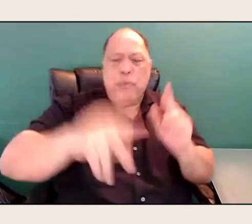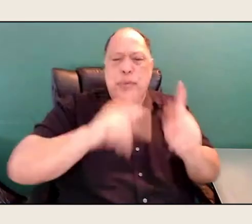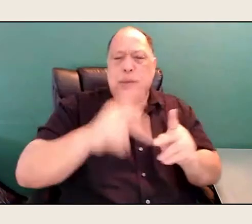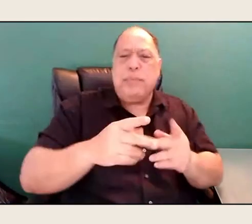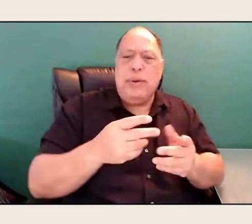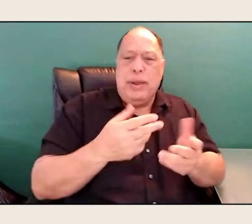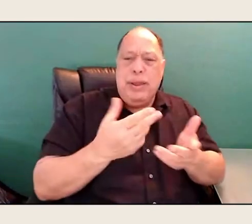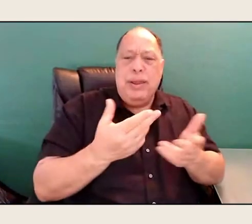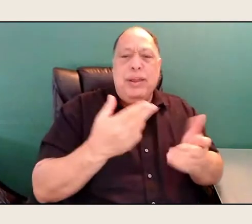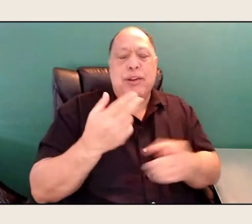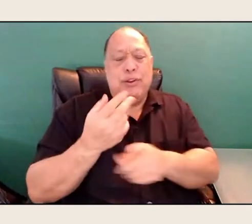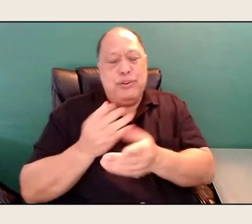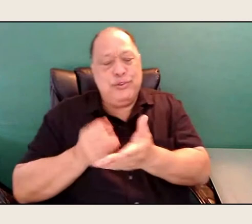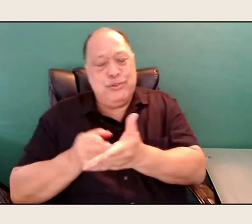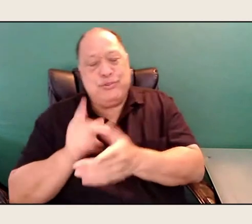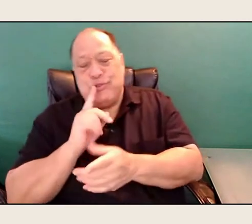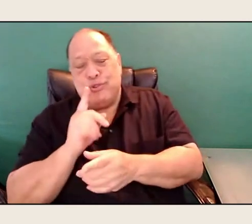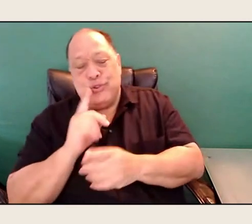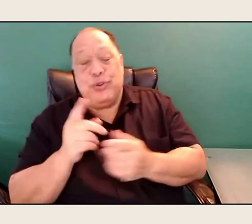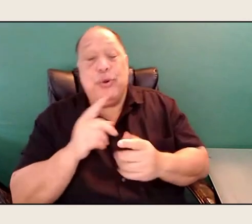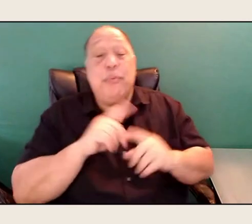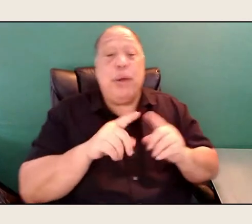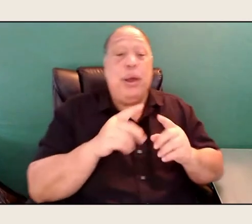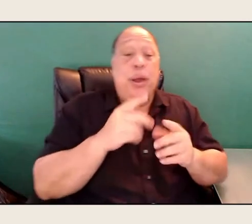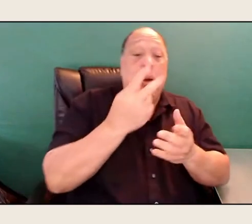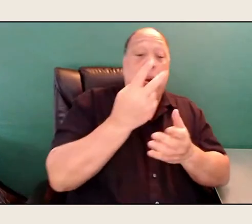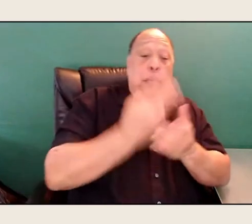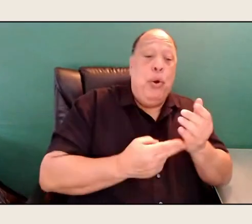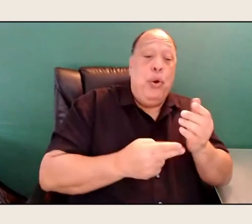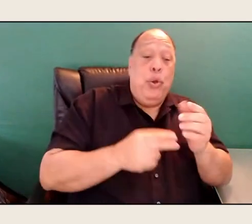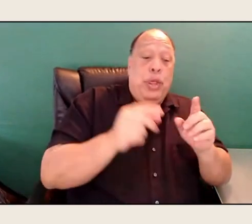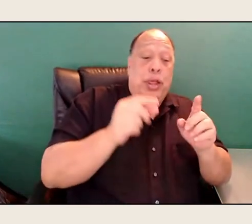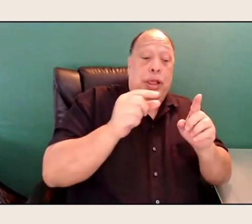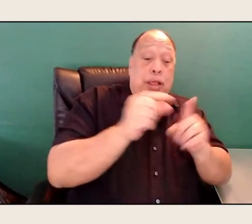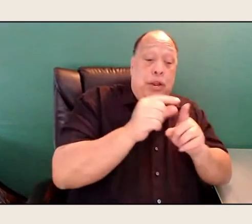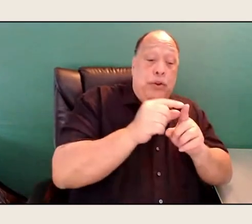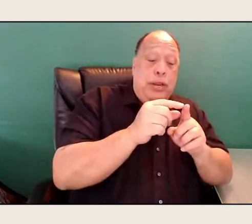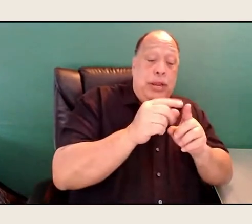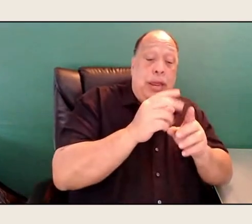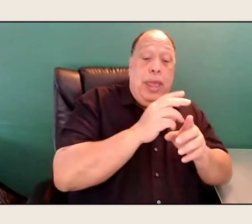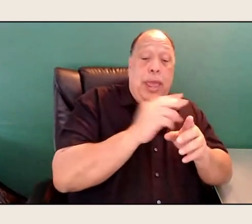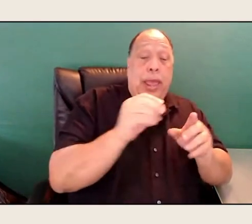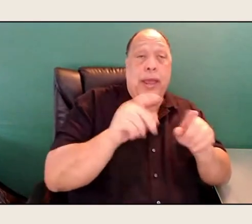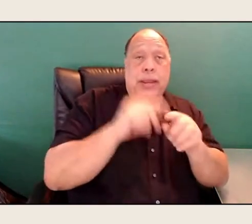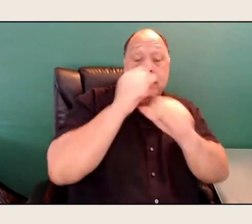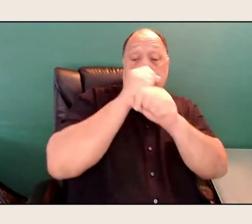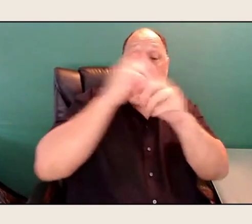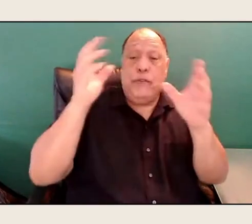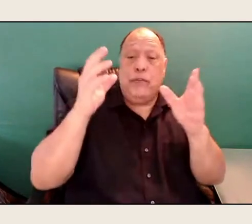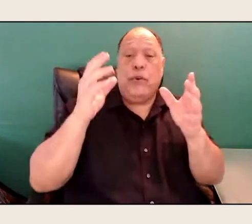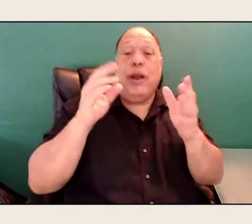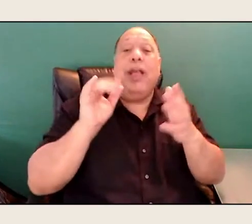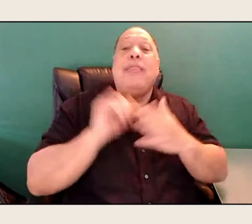And I think that both literally, and as metaphor, that is who the poet is